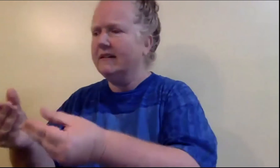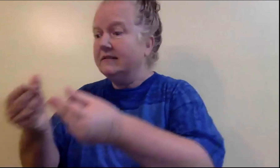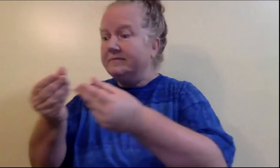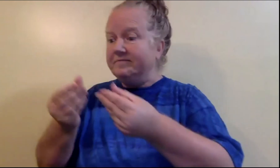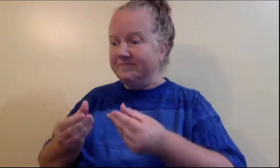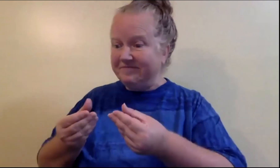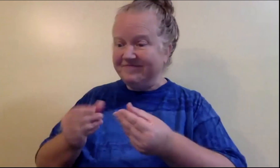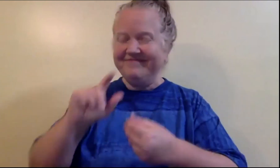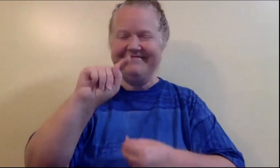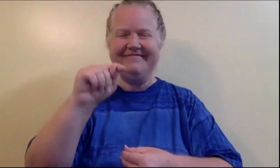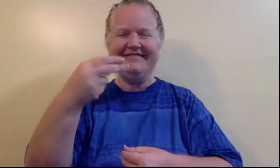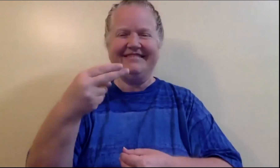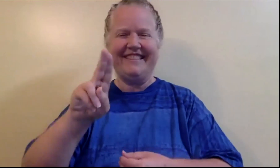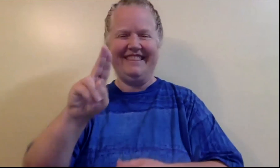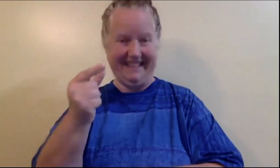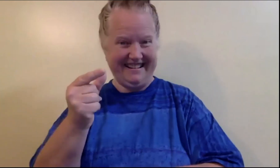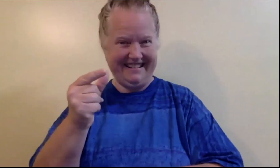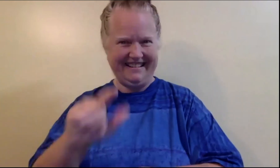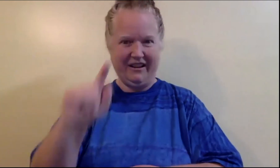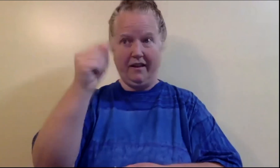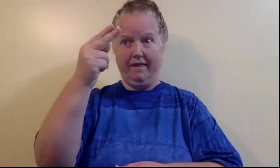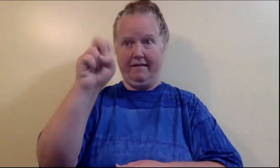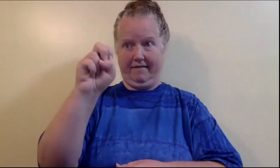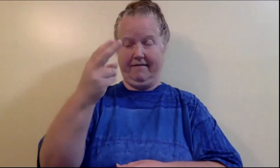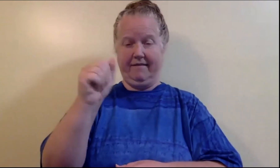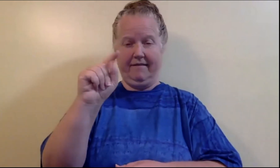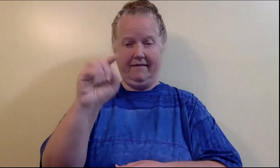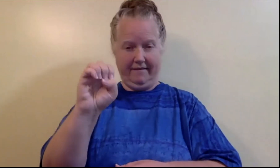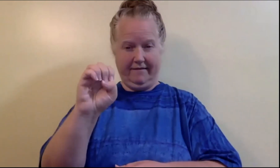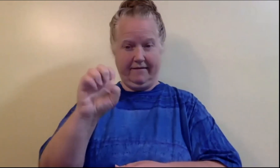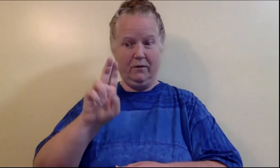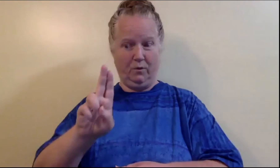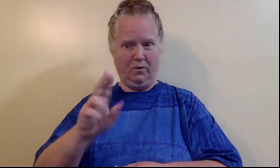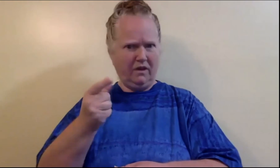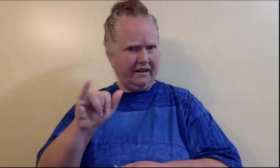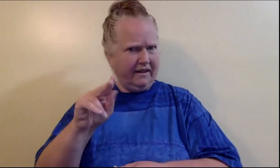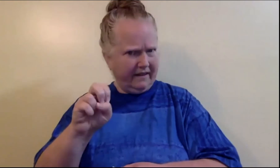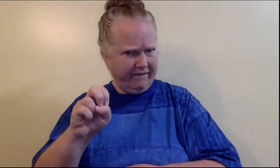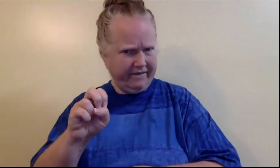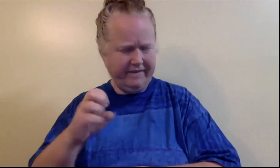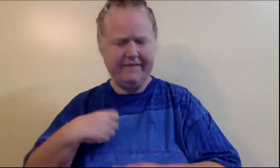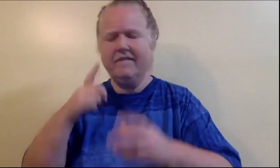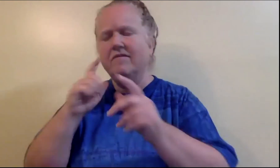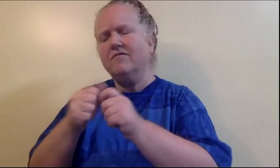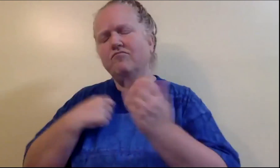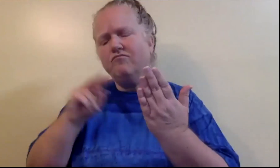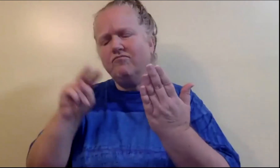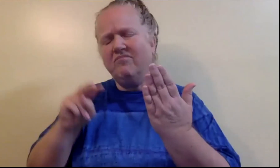I read a book called, "The Hate U Give", or "THUG".